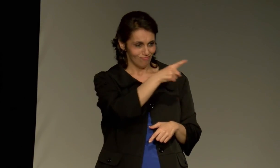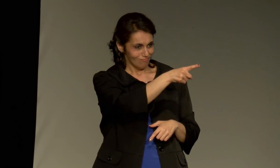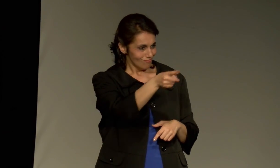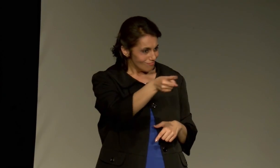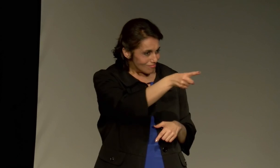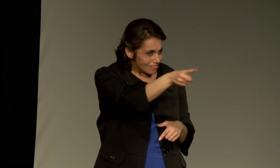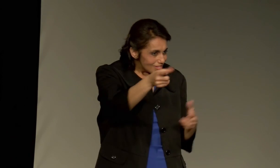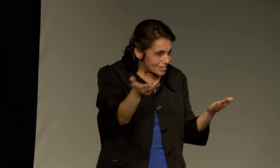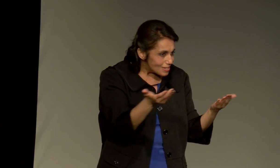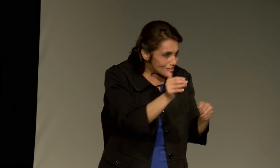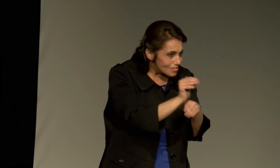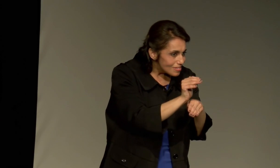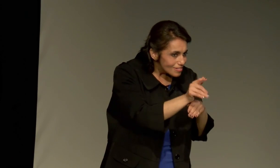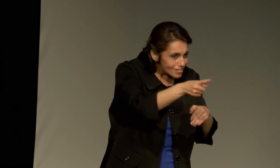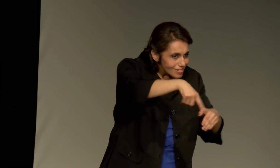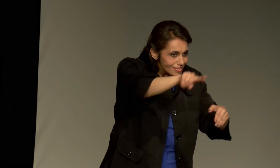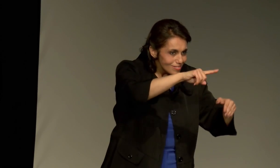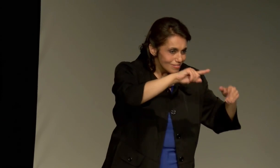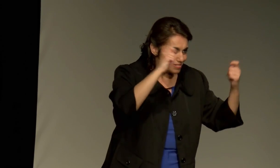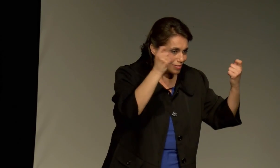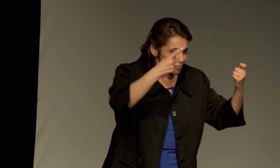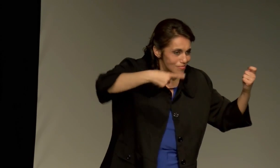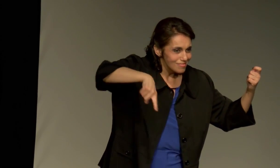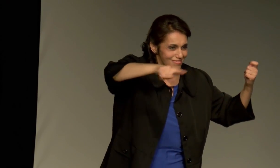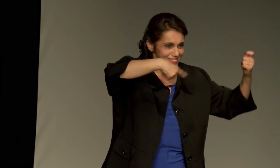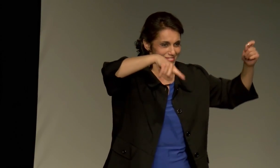beautiful language of deaf people.